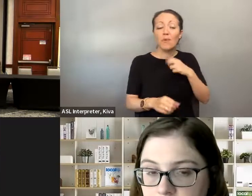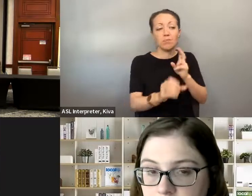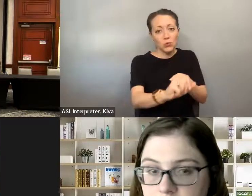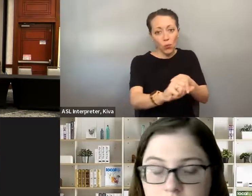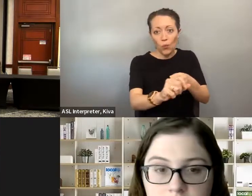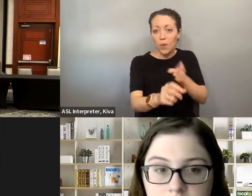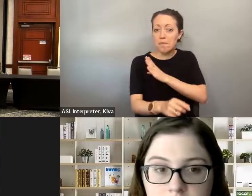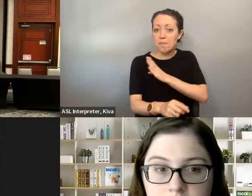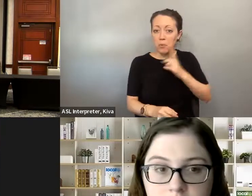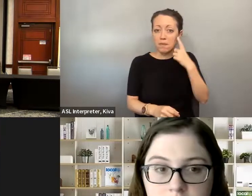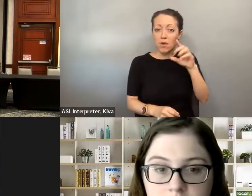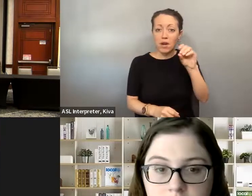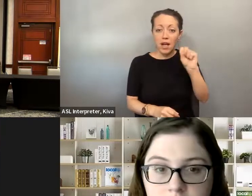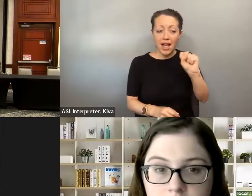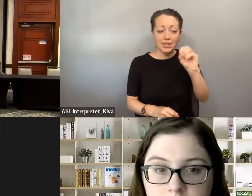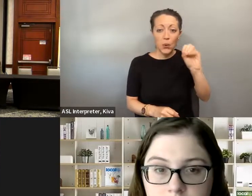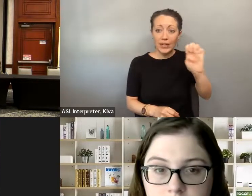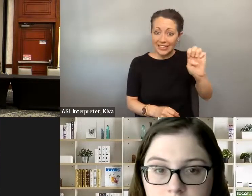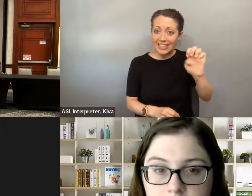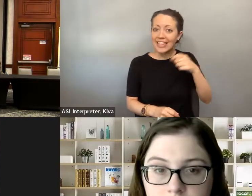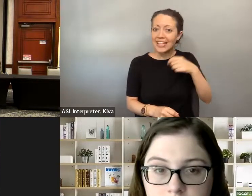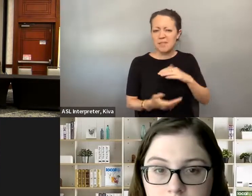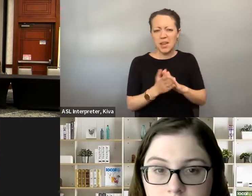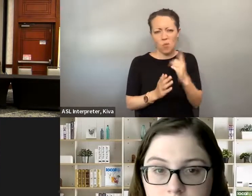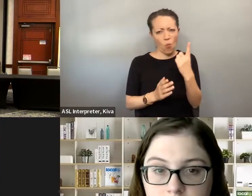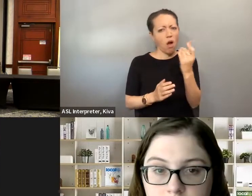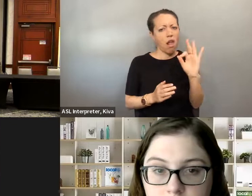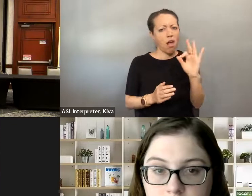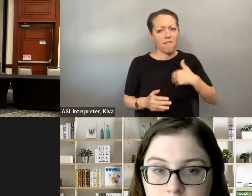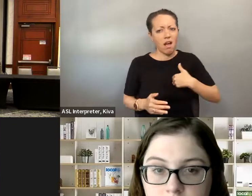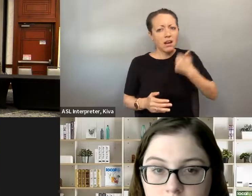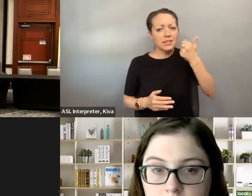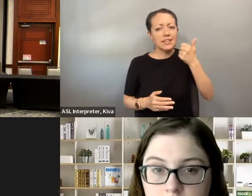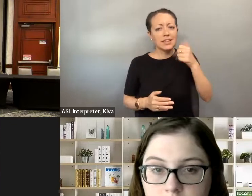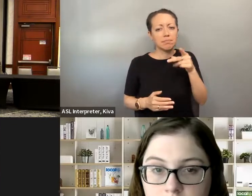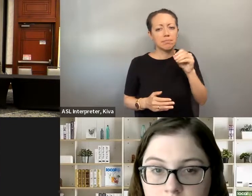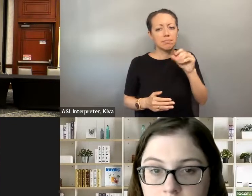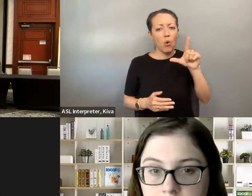you know, when I was in girl scouts and working my way up. In high school I joined the teen advisory board for our